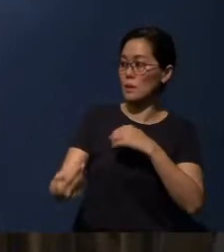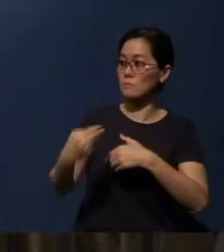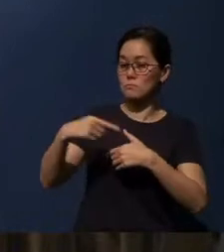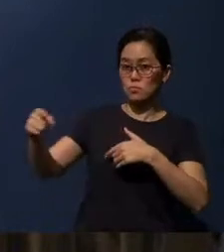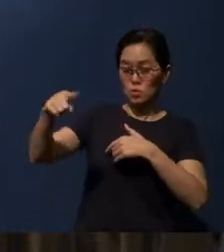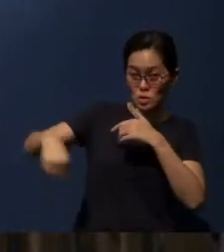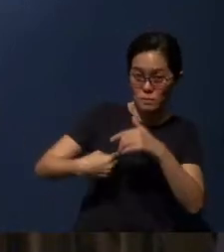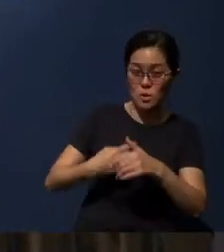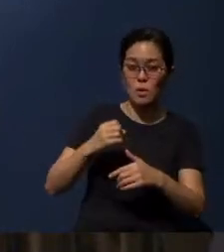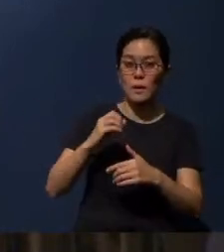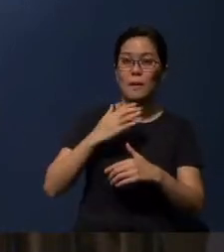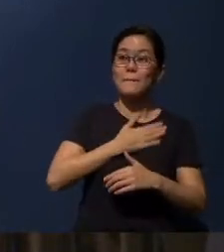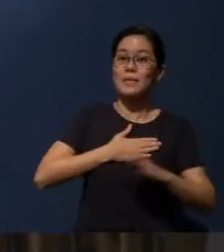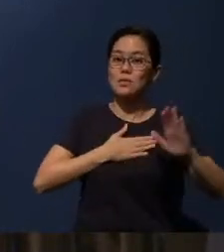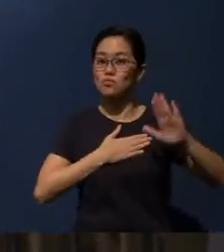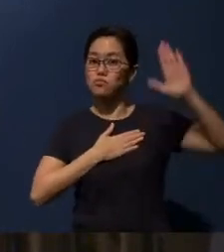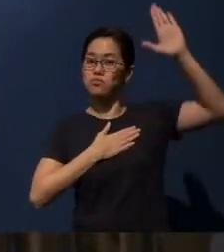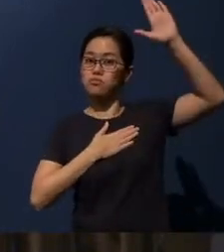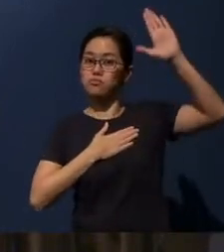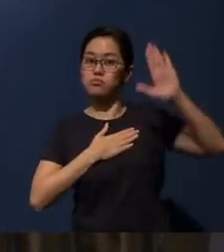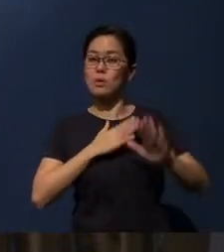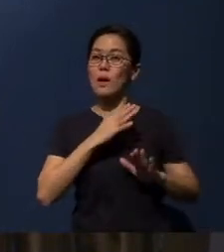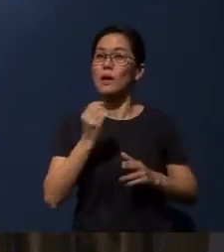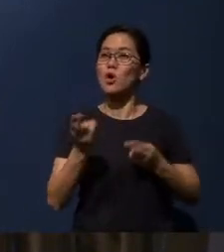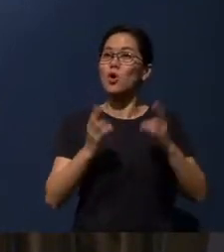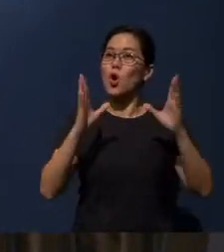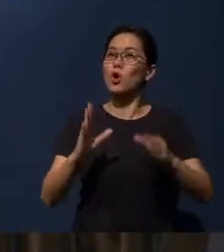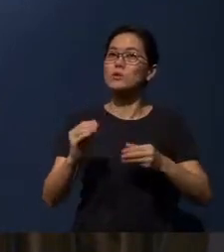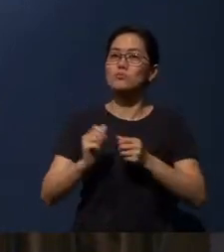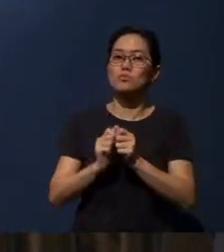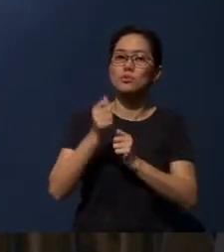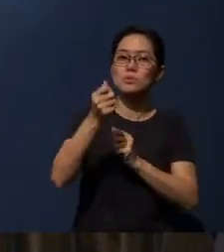Or raise your hand and the ushers will pass you the elements.